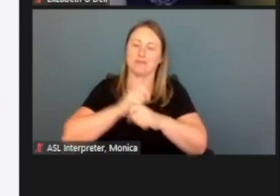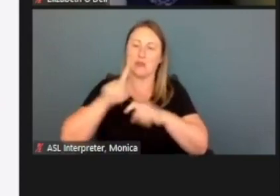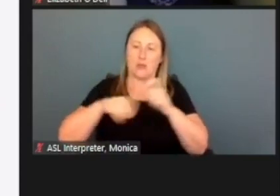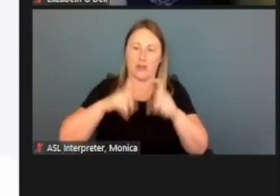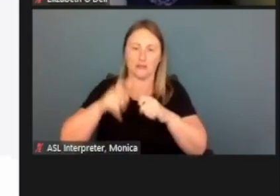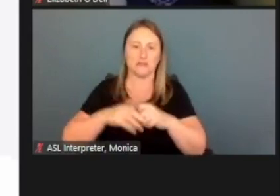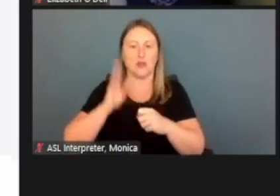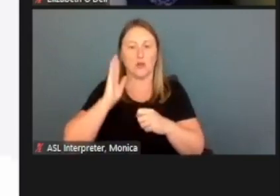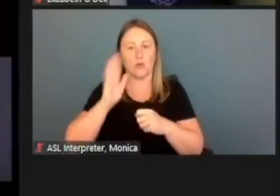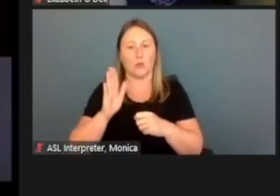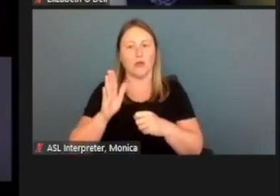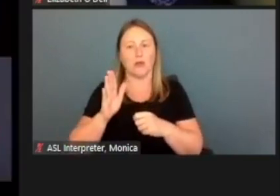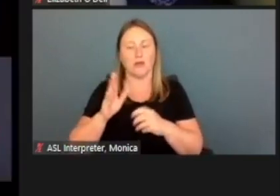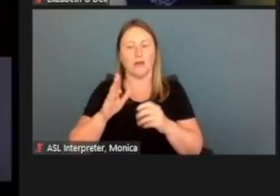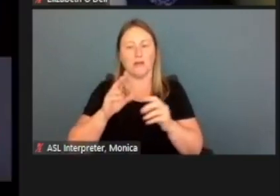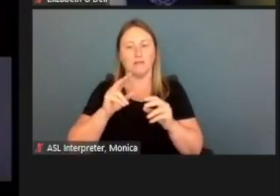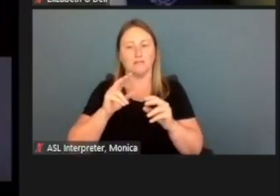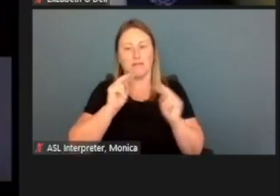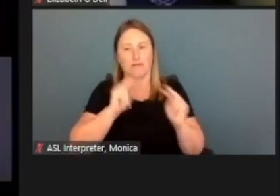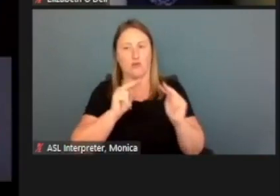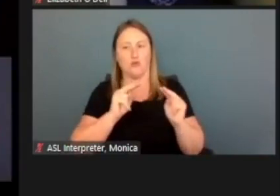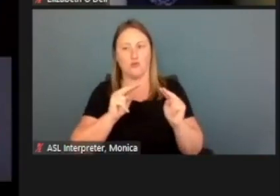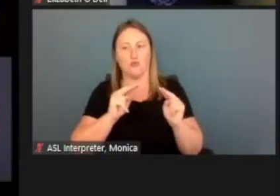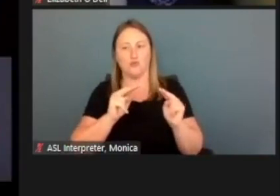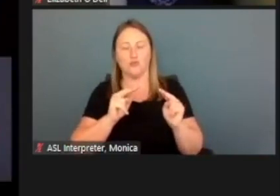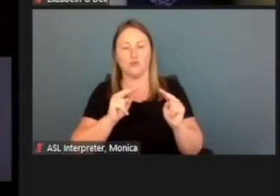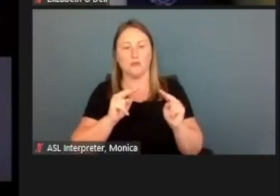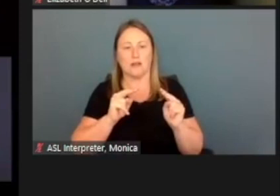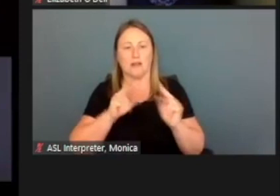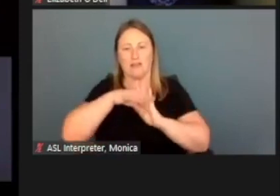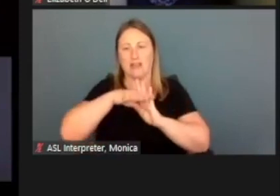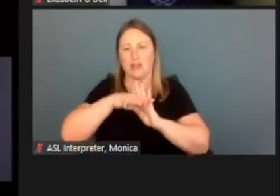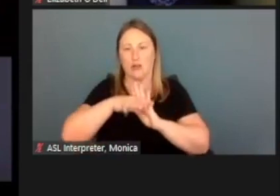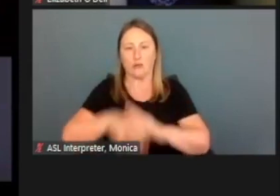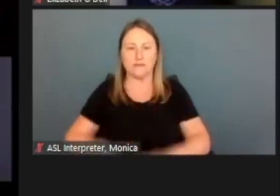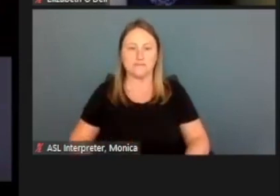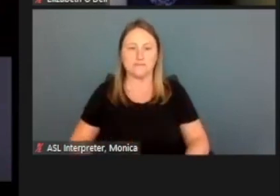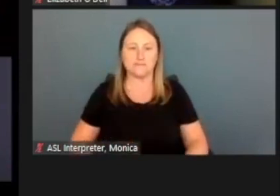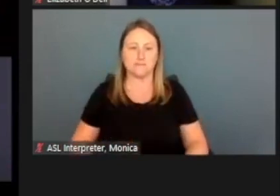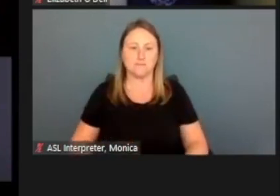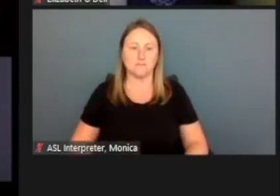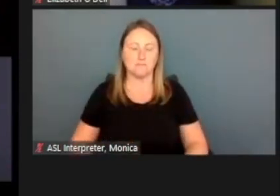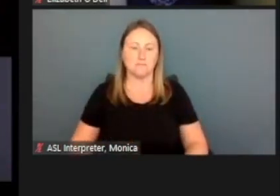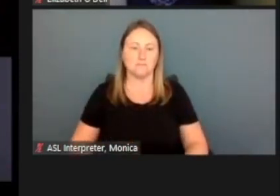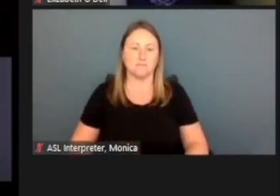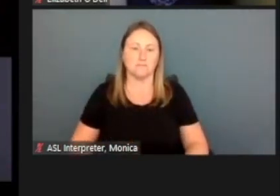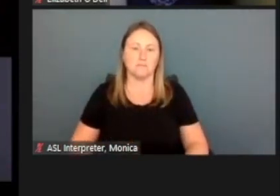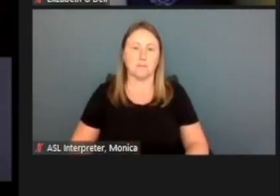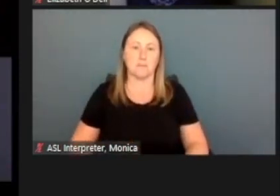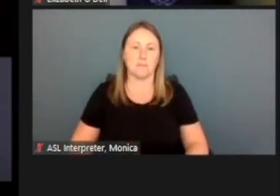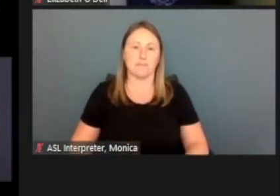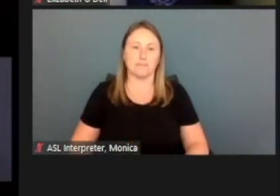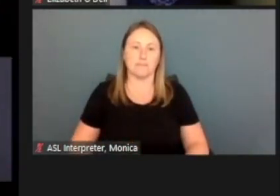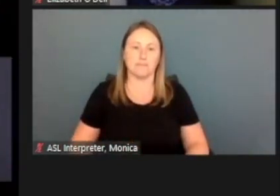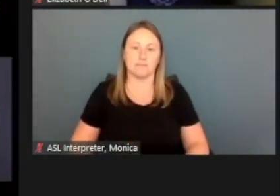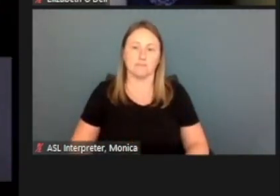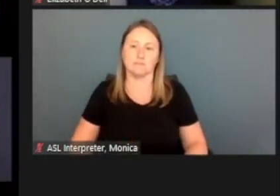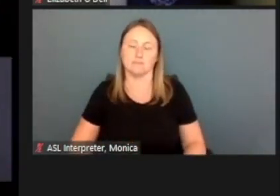kind of view this in a video. So again, if we meet those features,